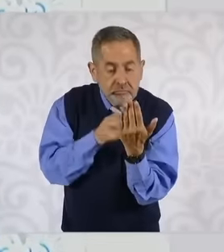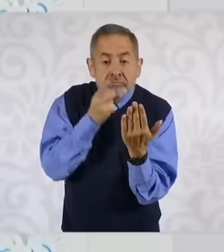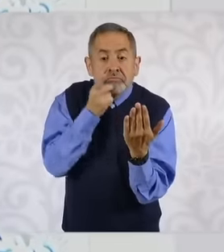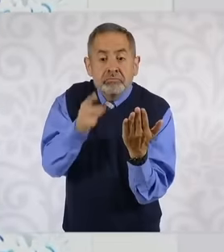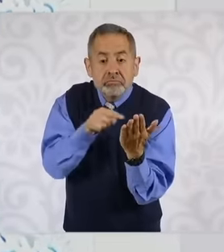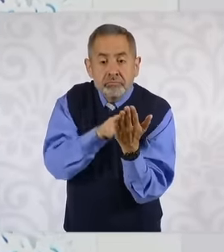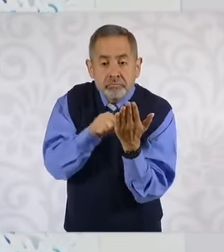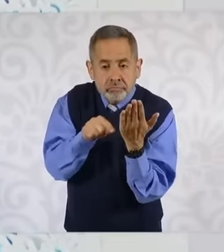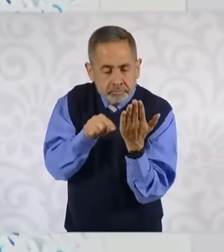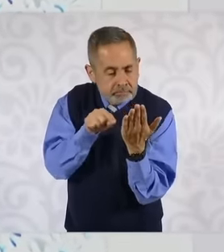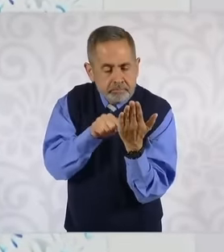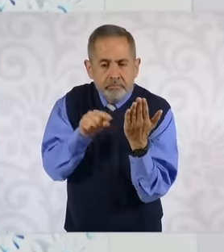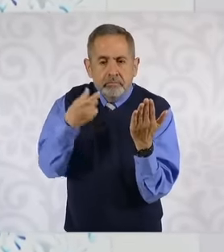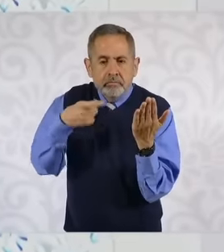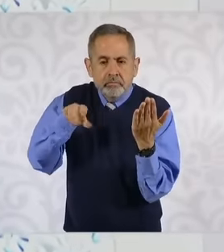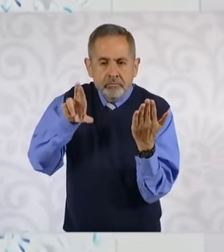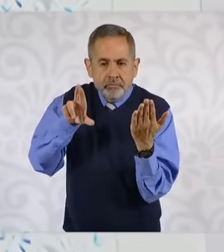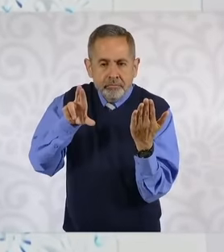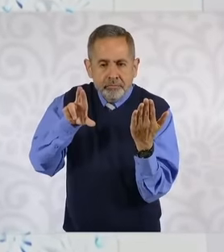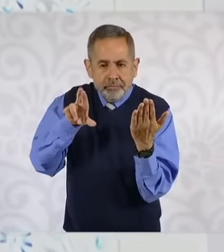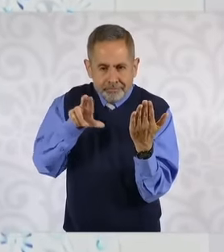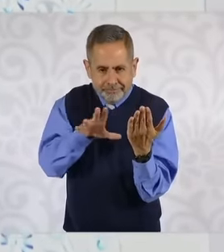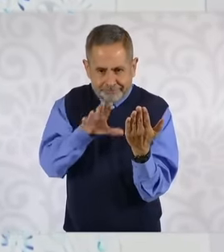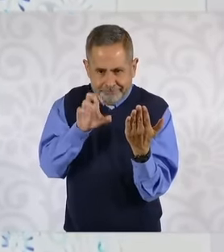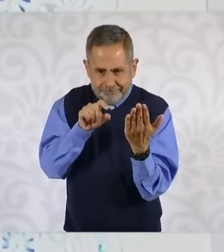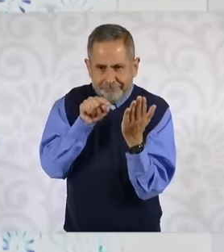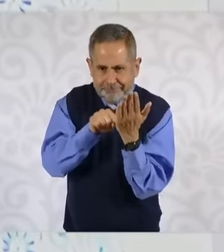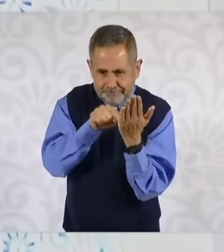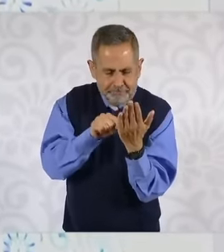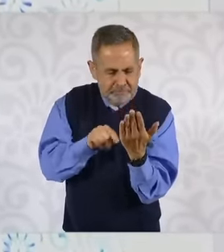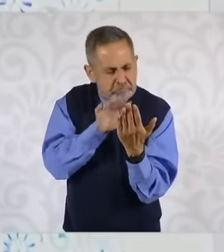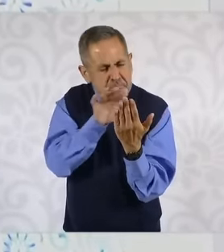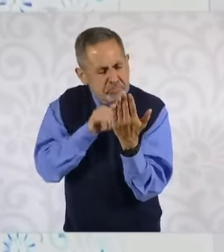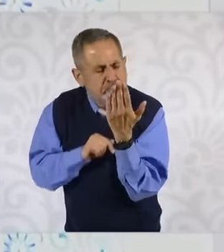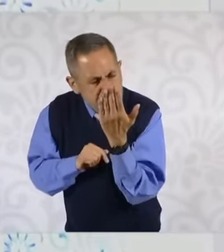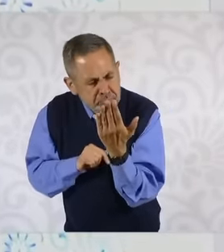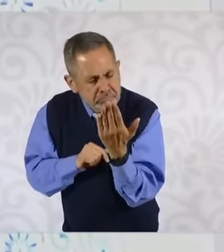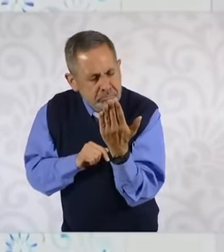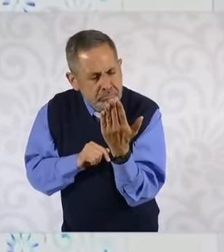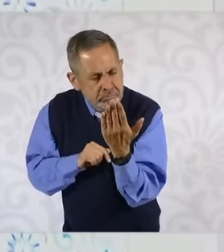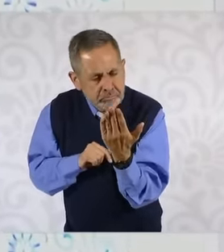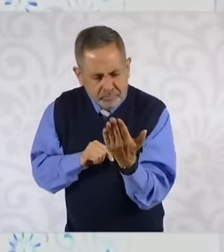QR now let's see, show them the